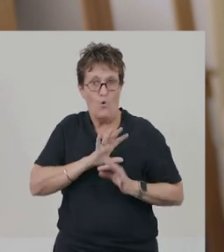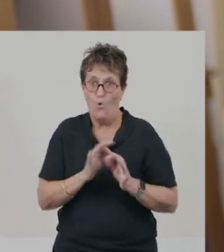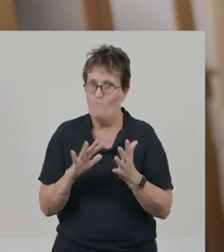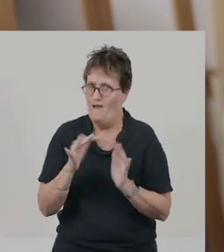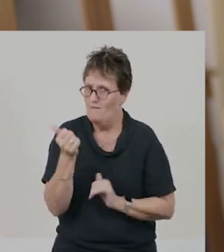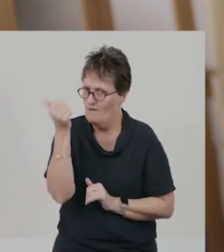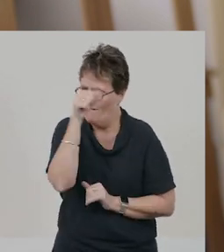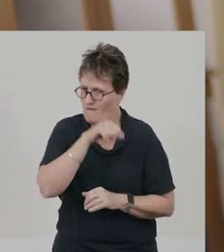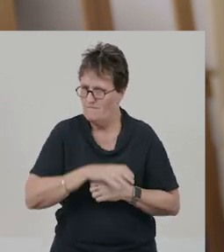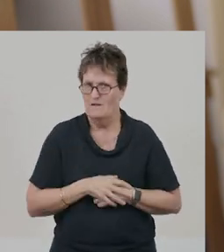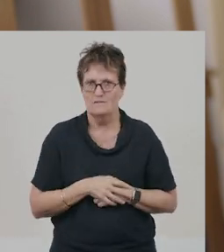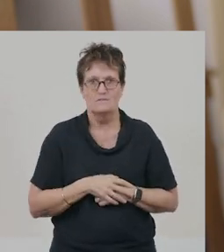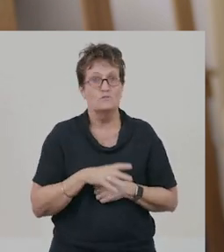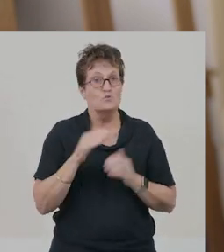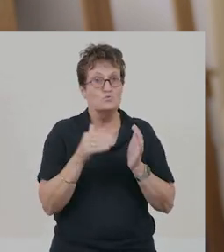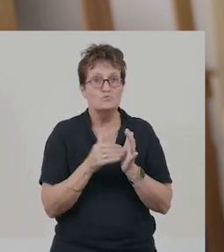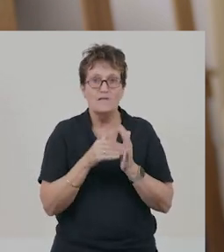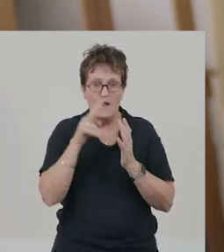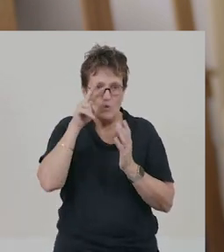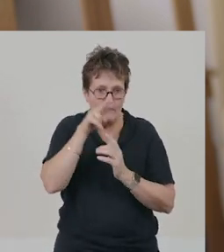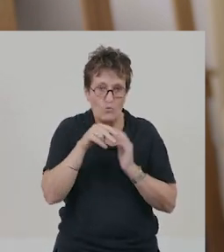Today, we’re going to look at a character from a narrative,